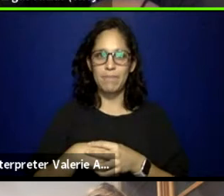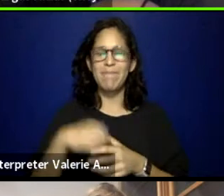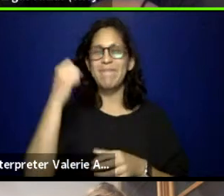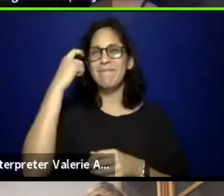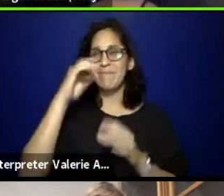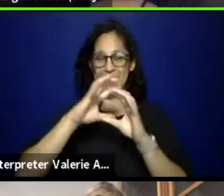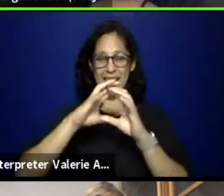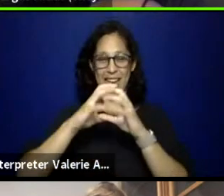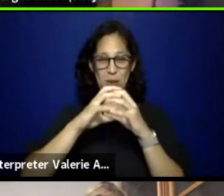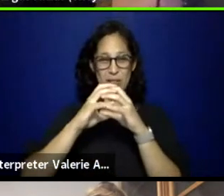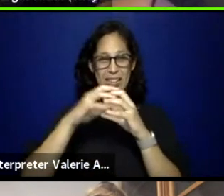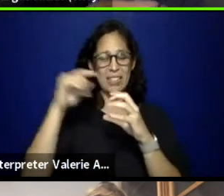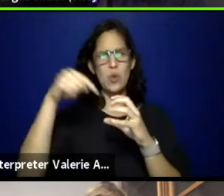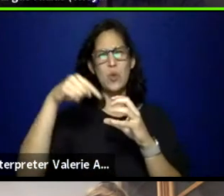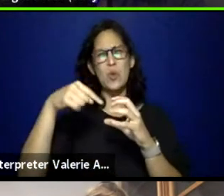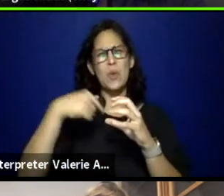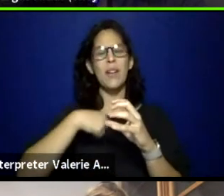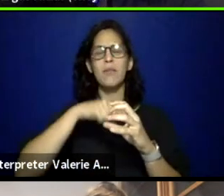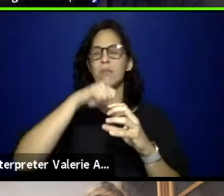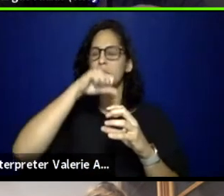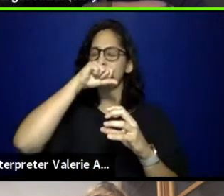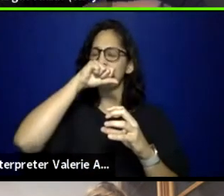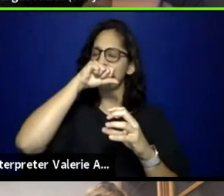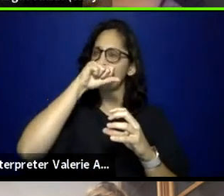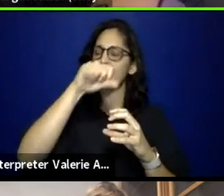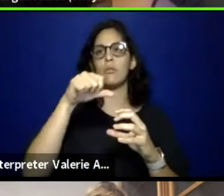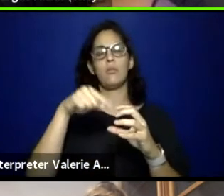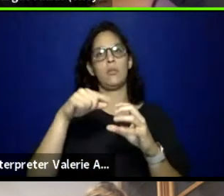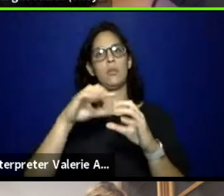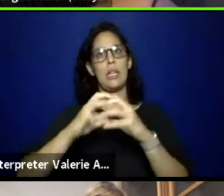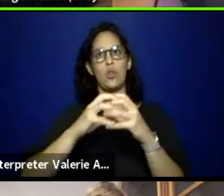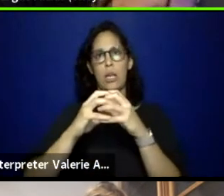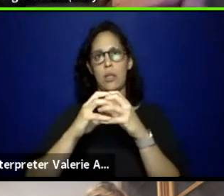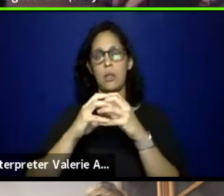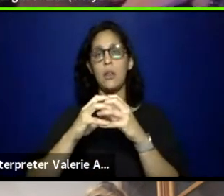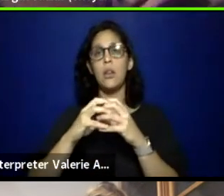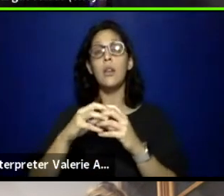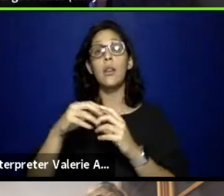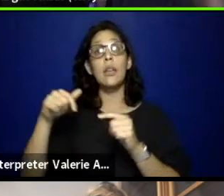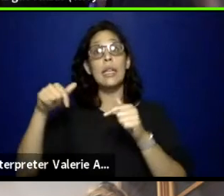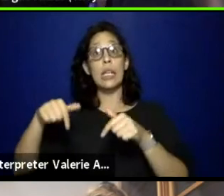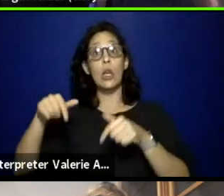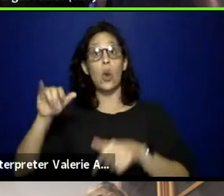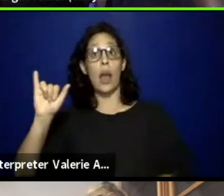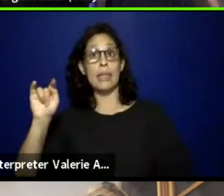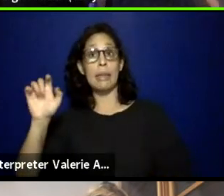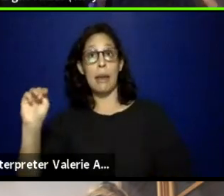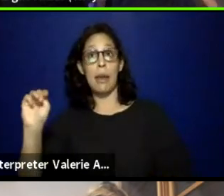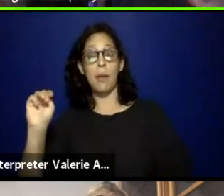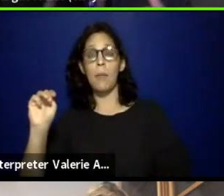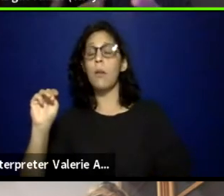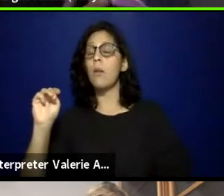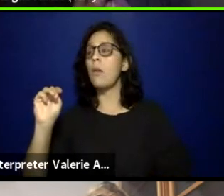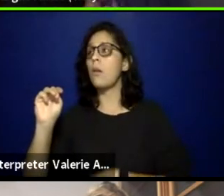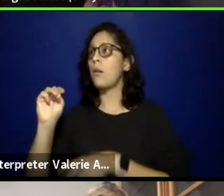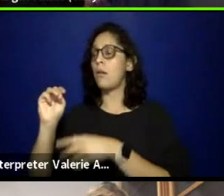because leaning into, with ITM, the reason I love coalition building is because you will interact